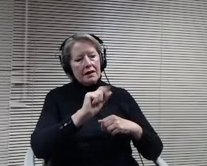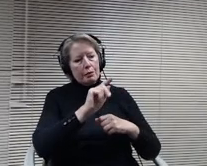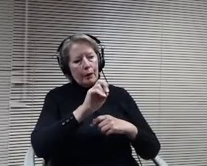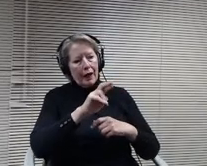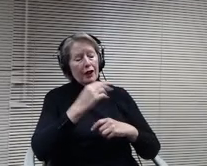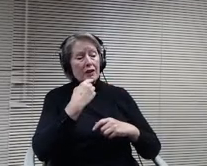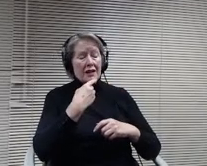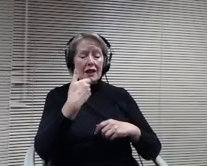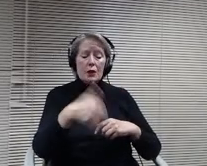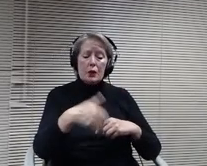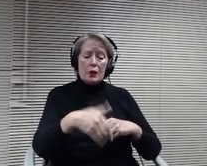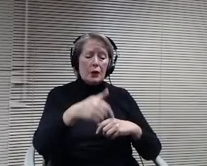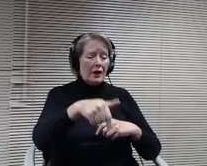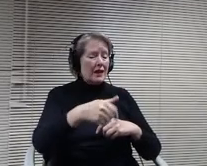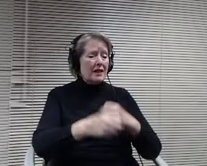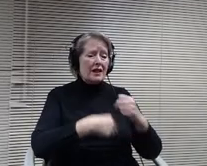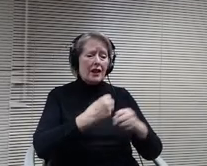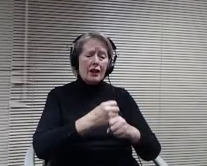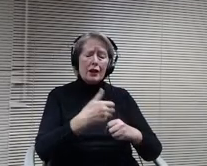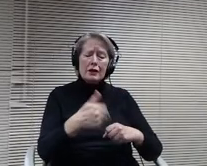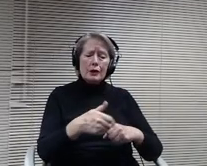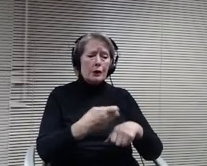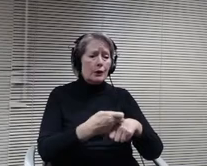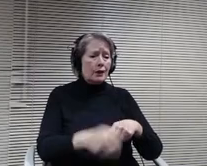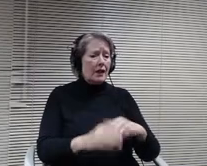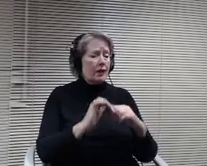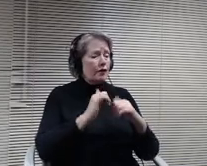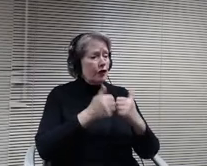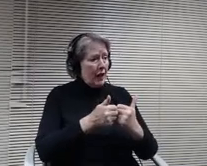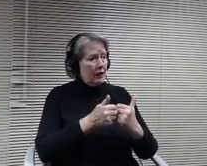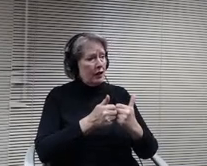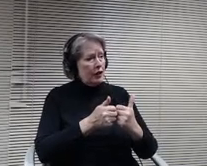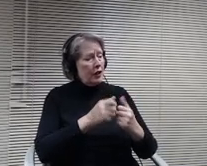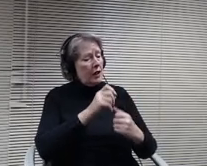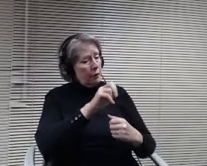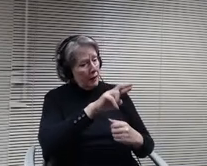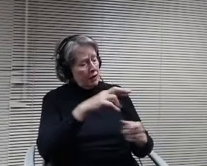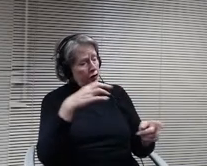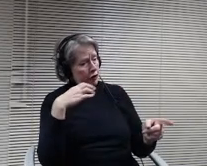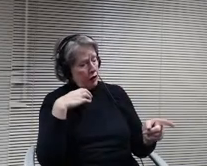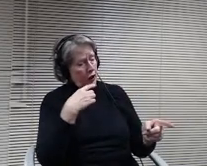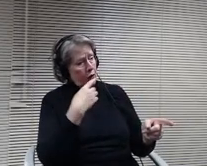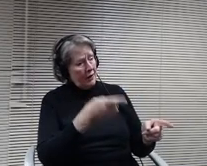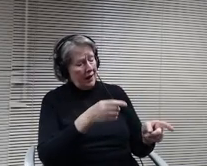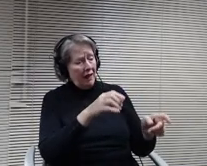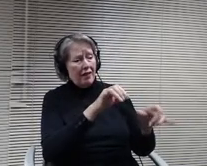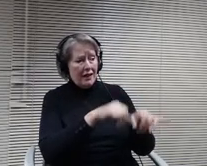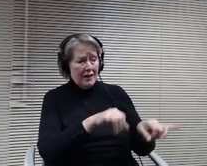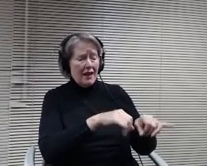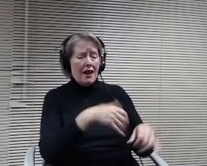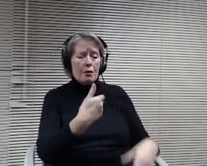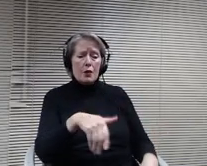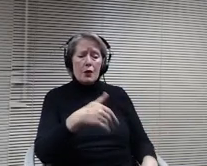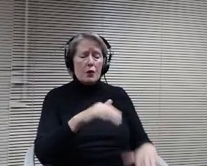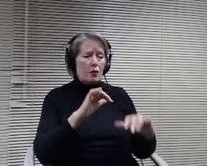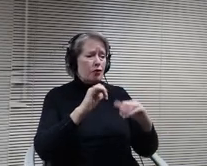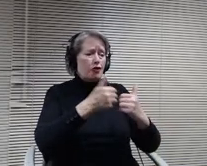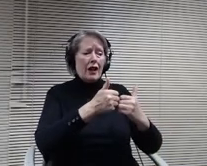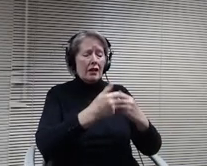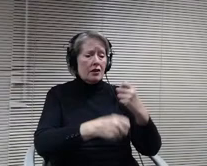you said the same thing, Mr. Chair that it's been a challenging year for board members to respond to the public